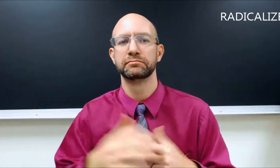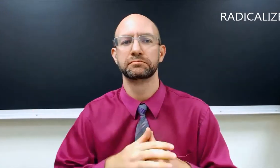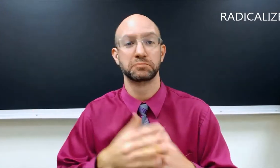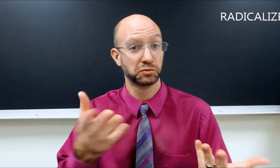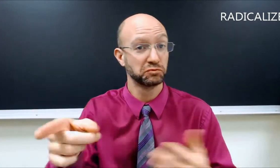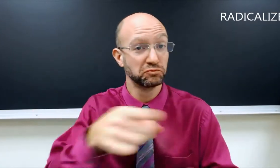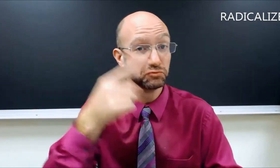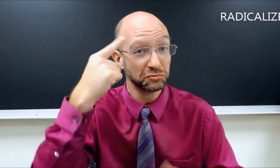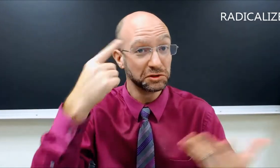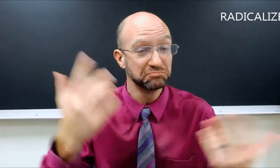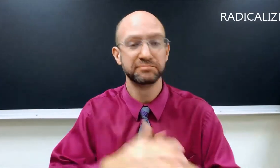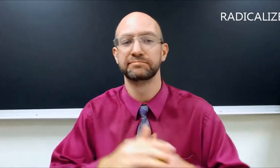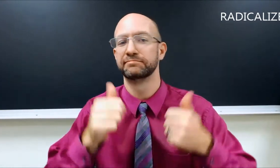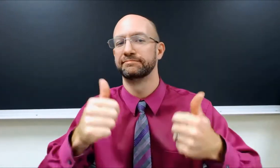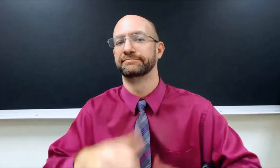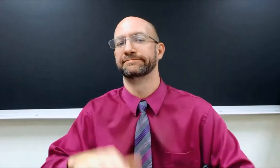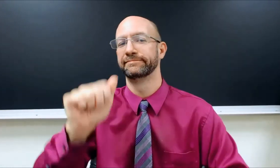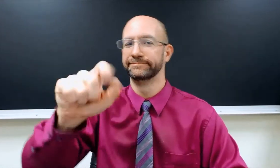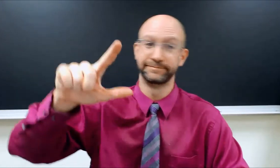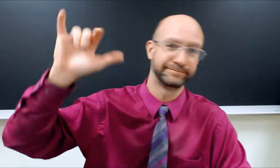So what do you guys think? Thumbs up. ASL THAT!